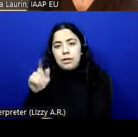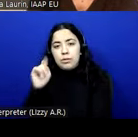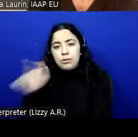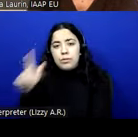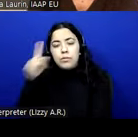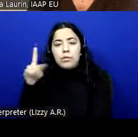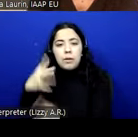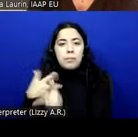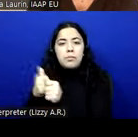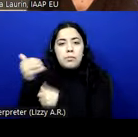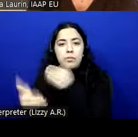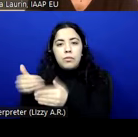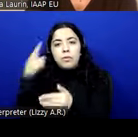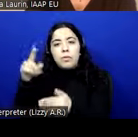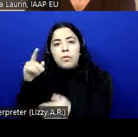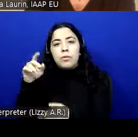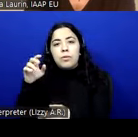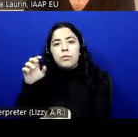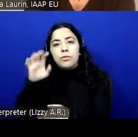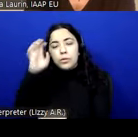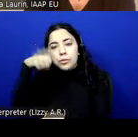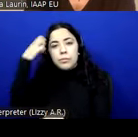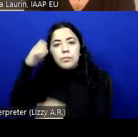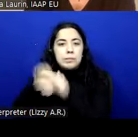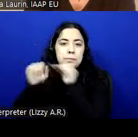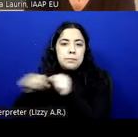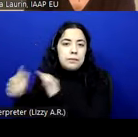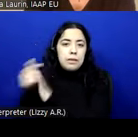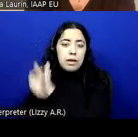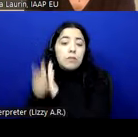EN for the European Accessibility Act in the future. So that would be one opportunity.